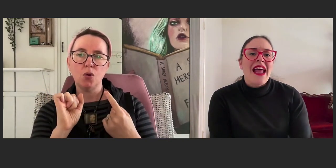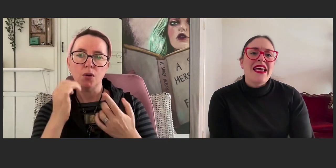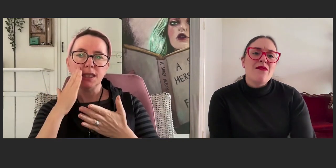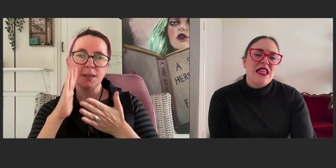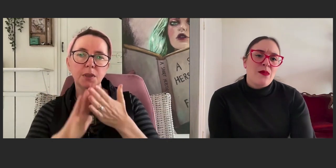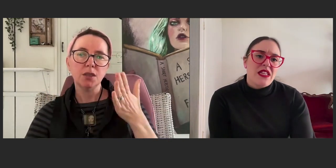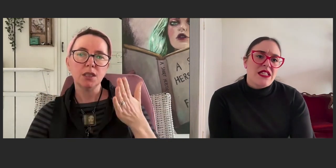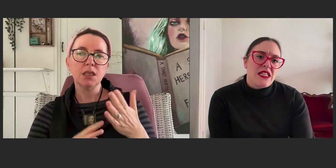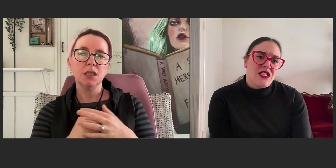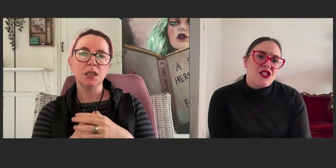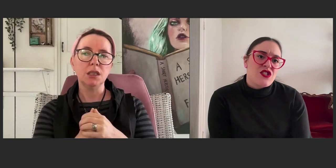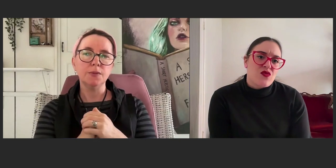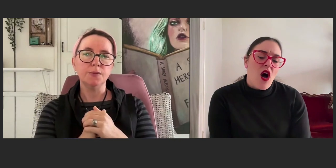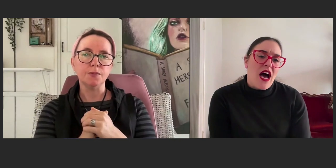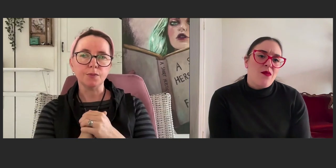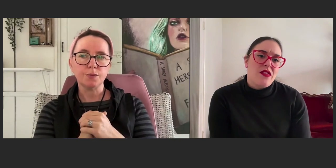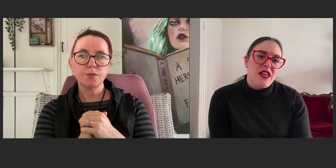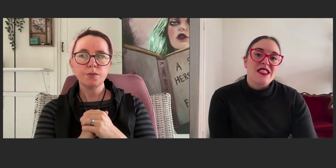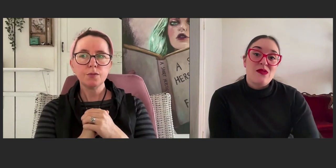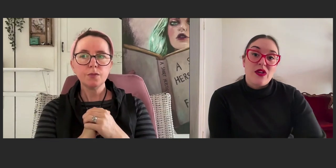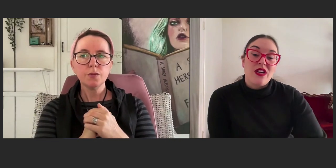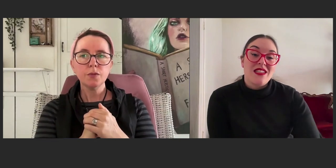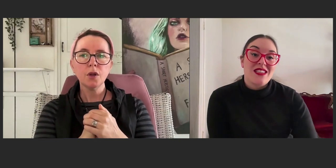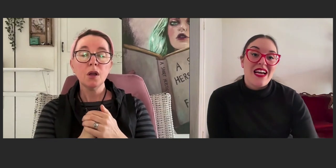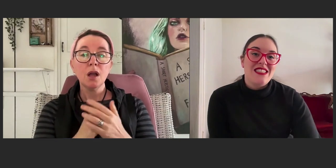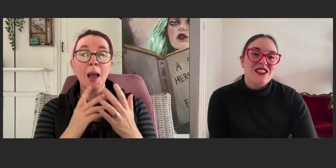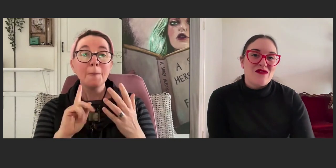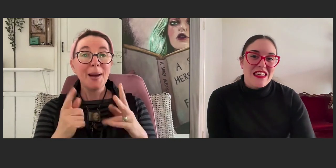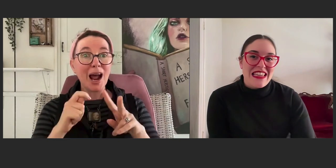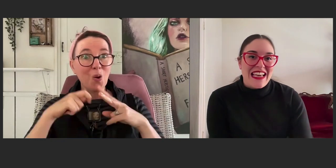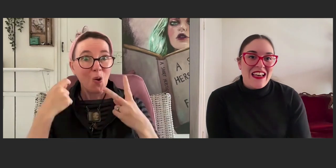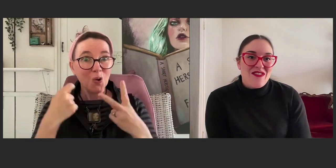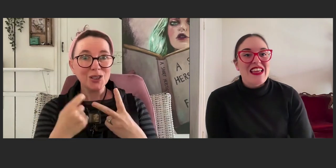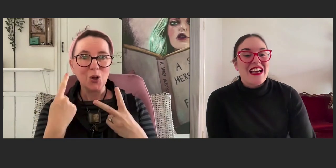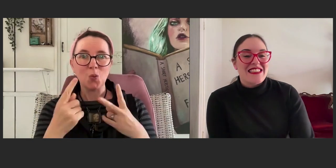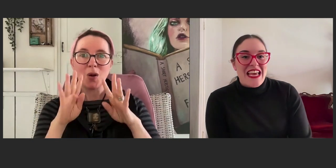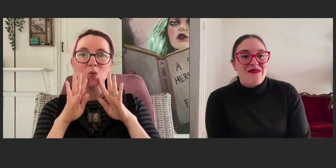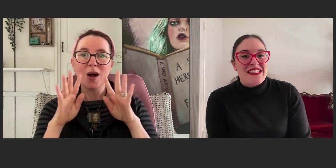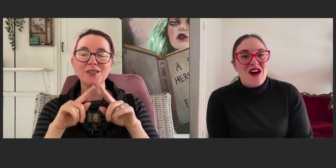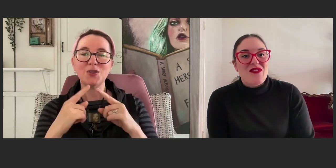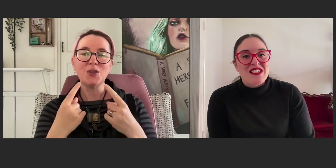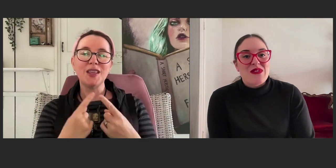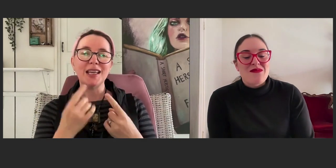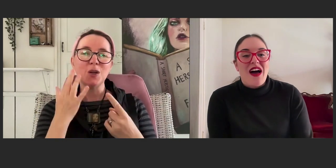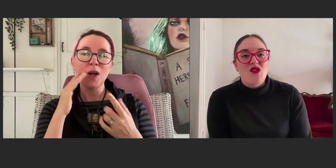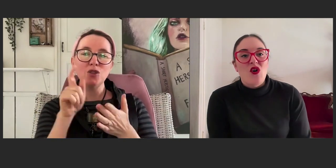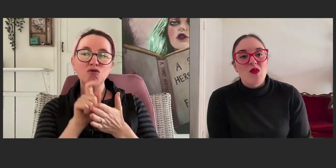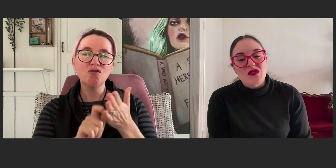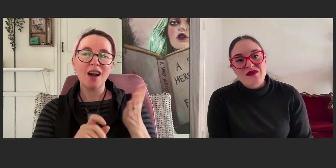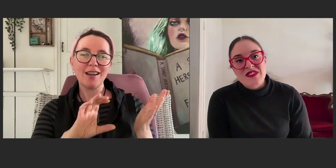and it gave me the ability to describe the experience that I didn't really fully understand myself, 'cause it was my normal.